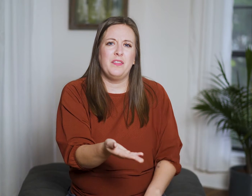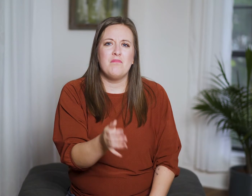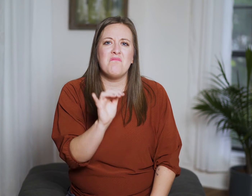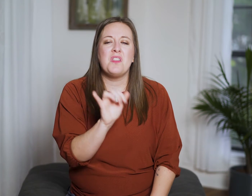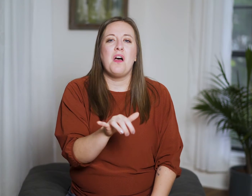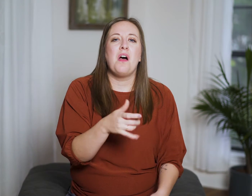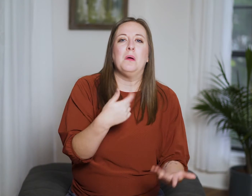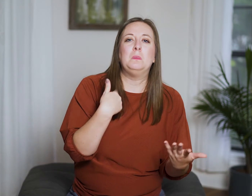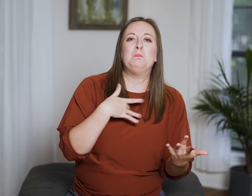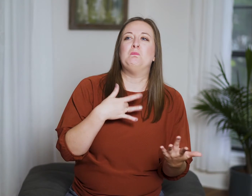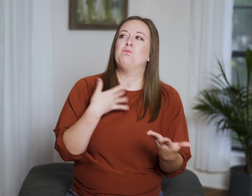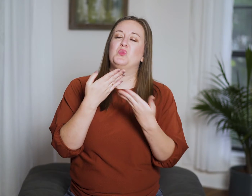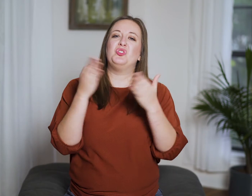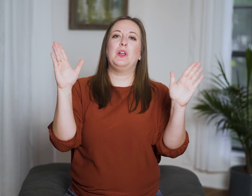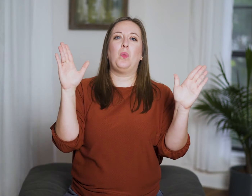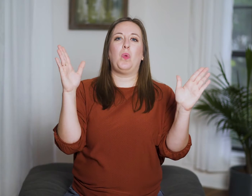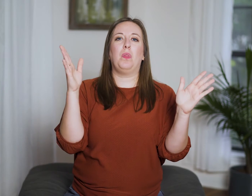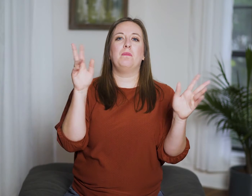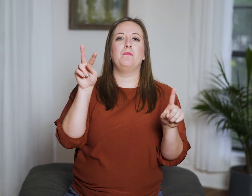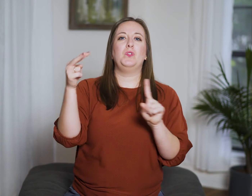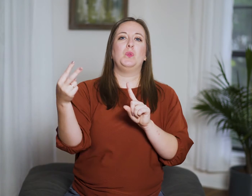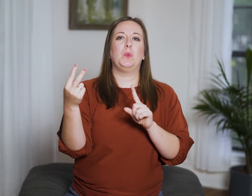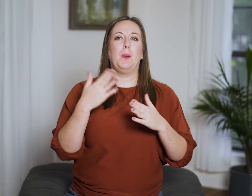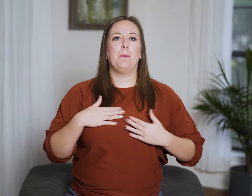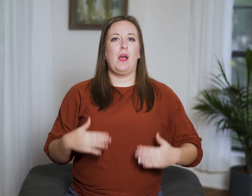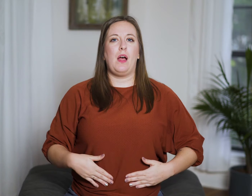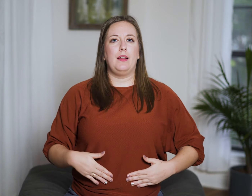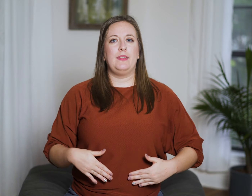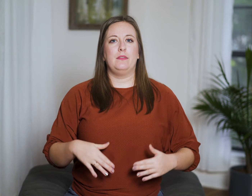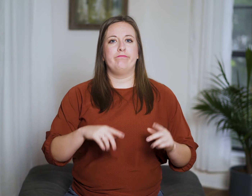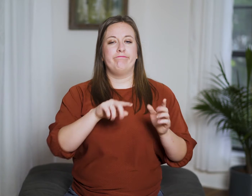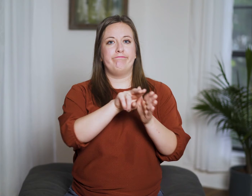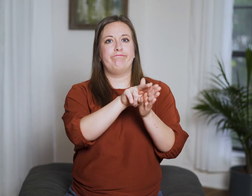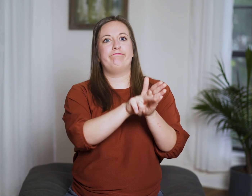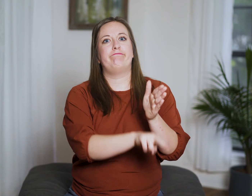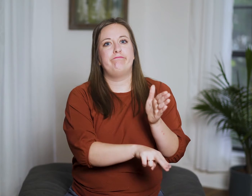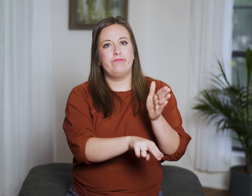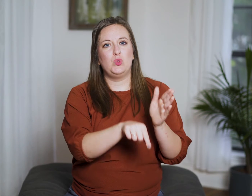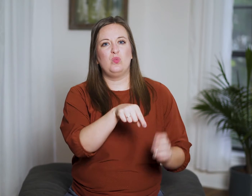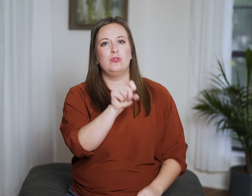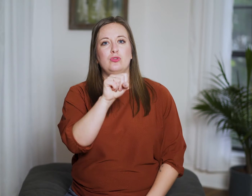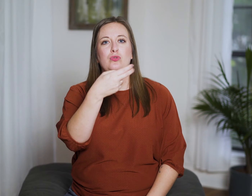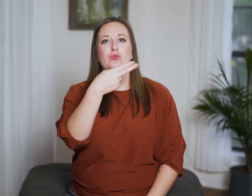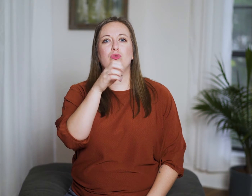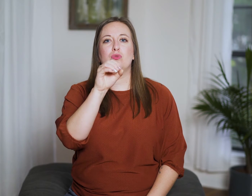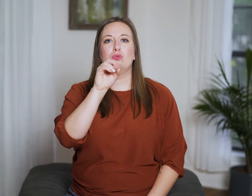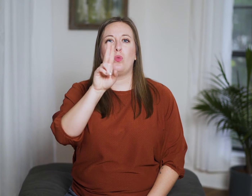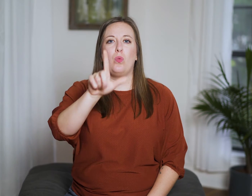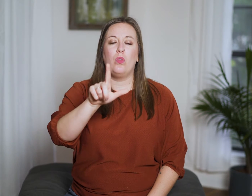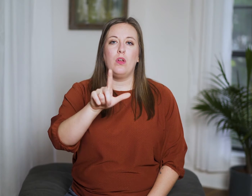but they have a general view that the body goes to Sheol